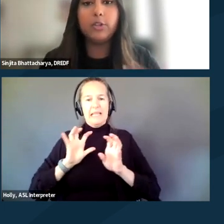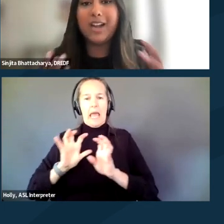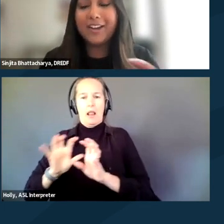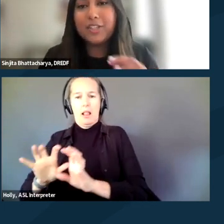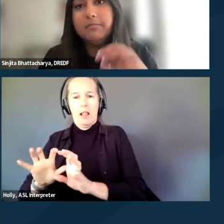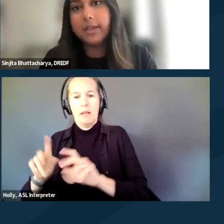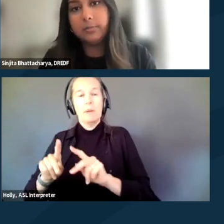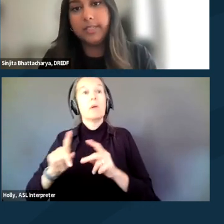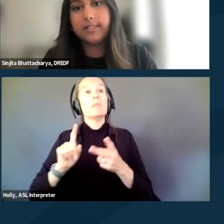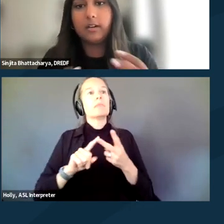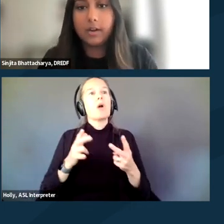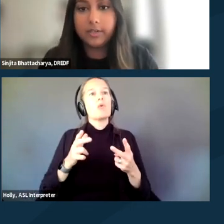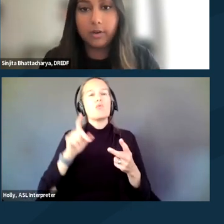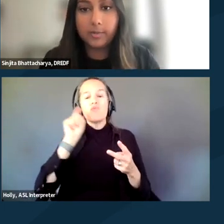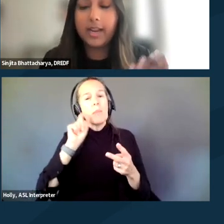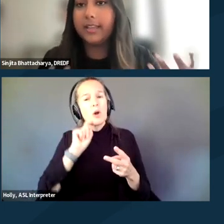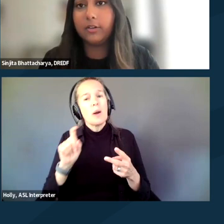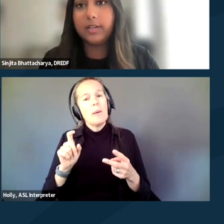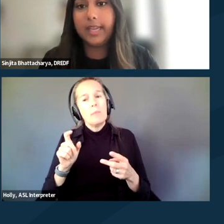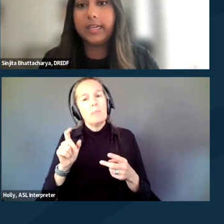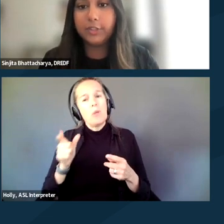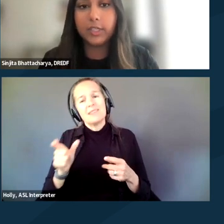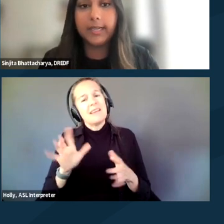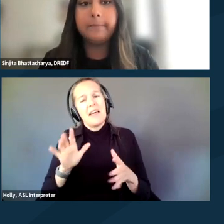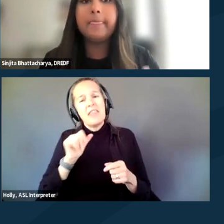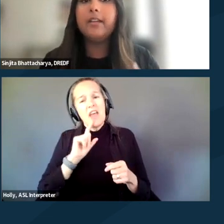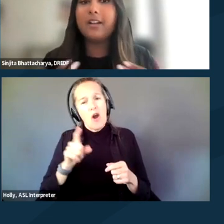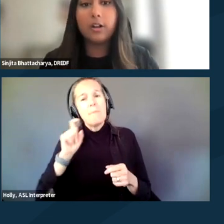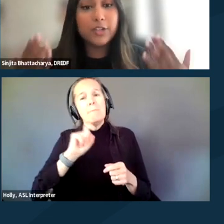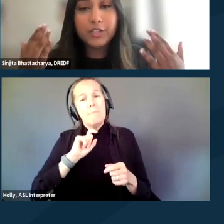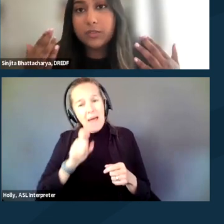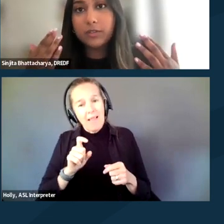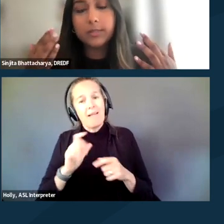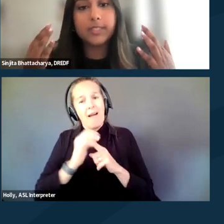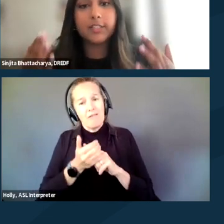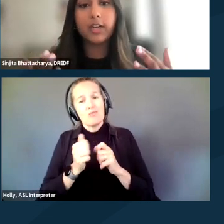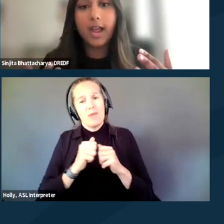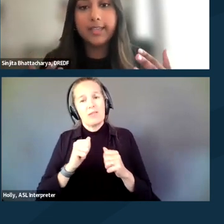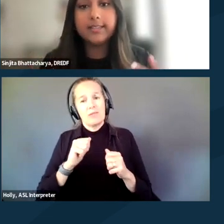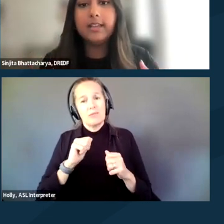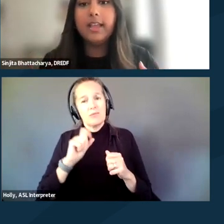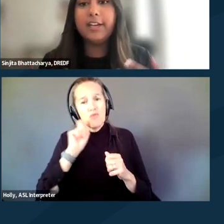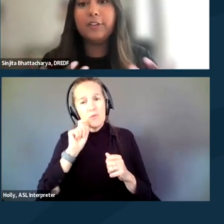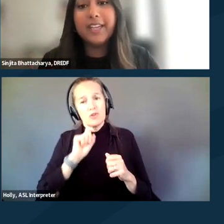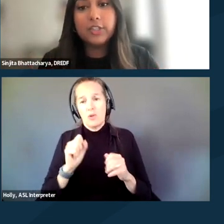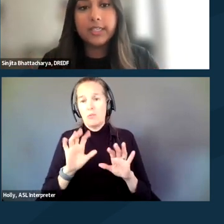which are actually metal bullets that are covered in rubber and can create injury. Goggles are useful to protect your eyes. And if you're injured,